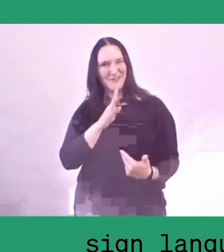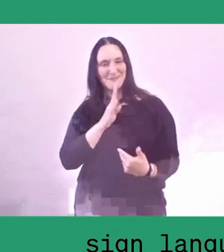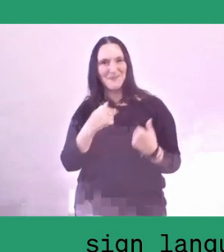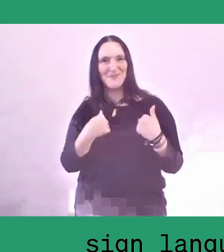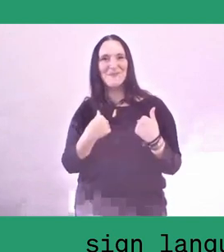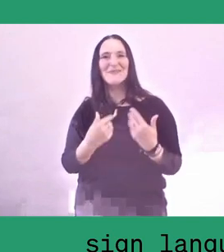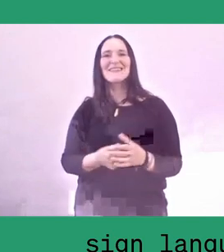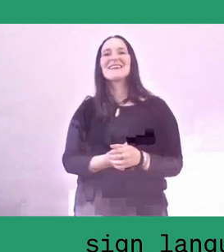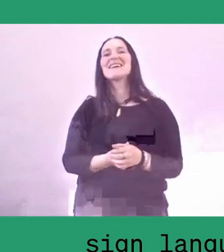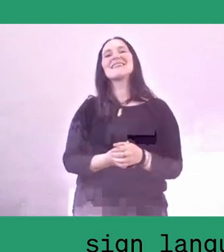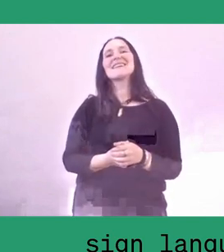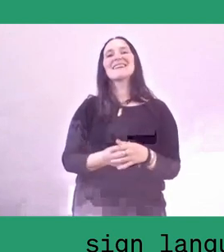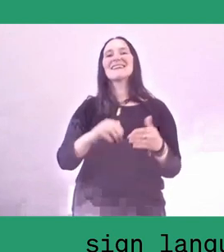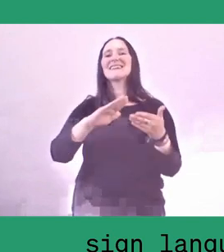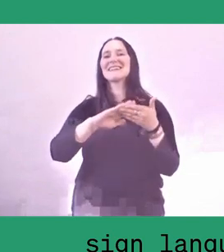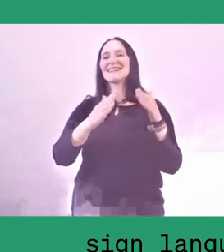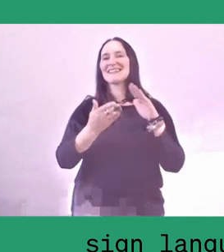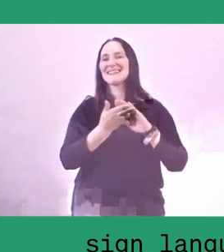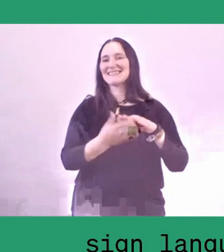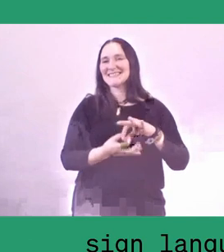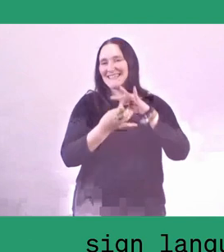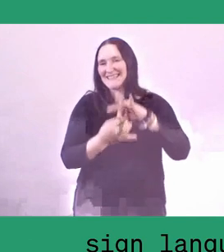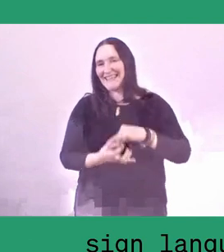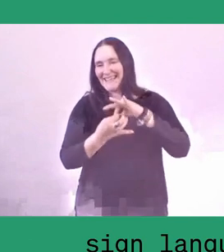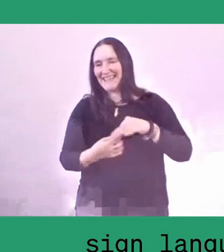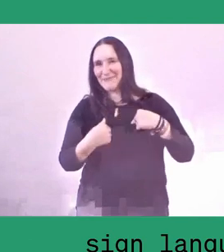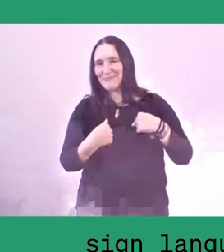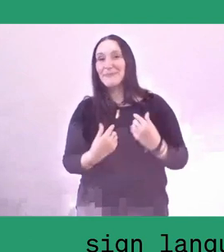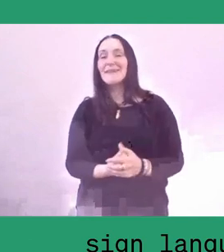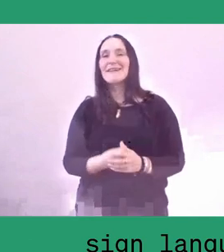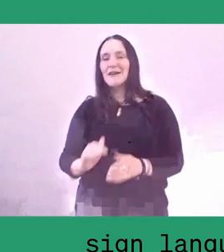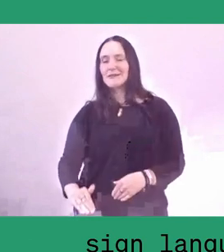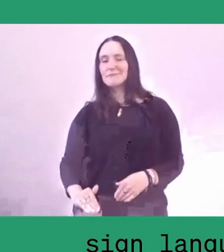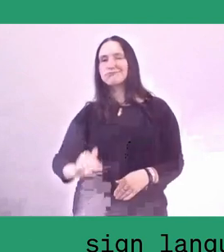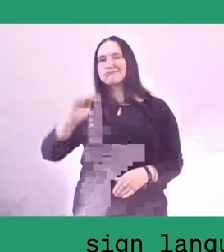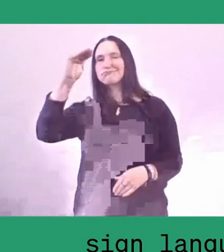I grew up in the small city of Malang